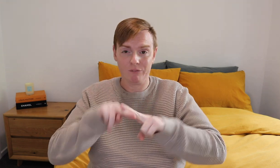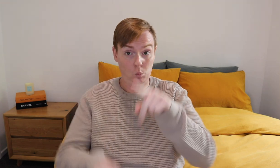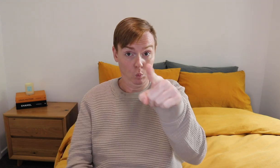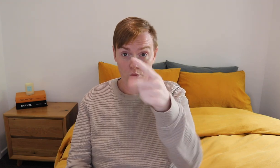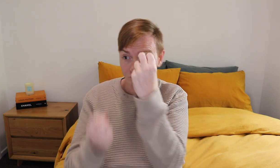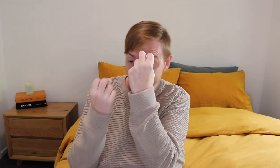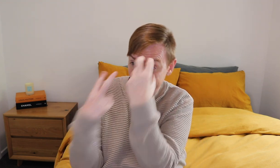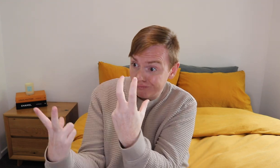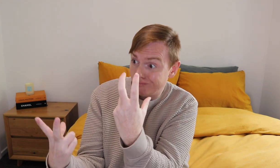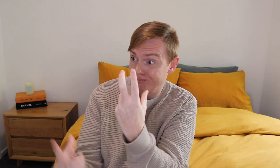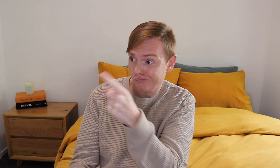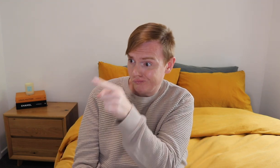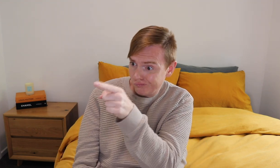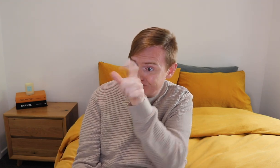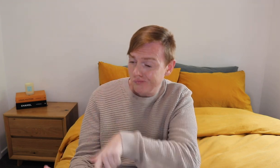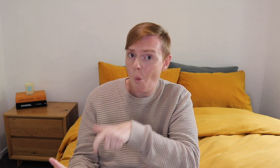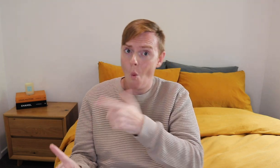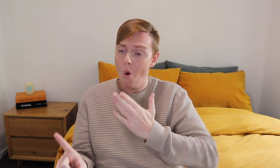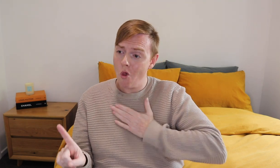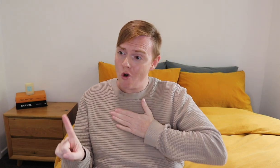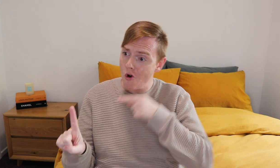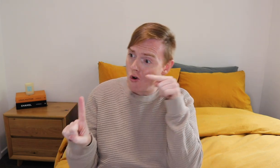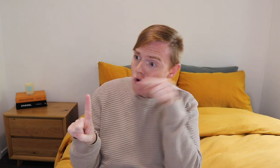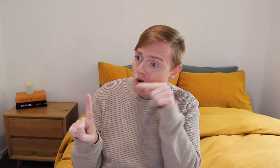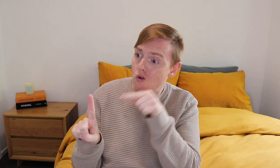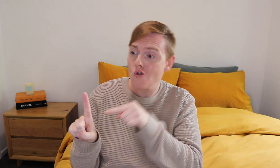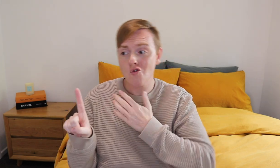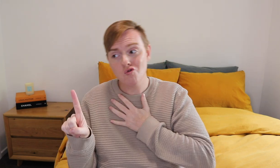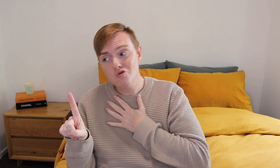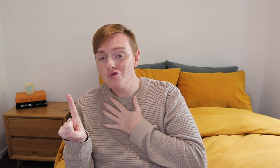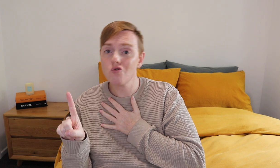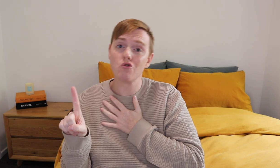If you're into this person or like this person